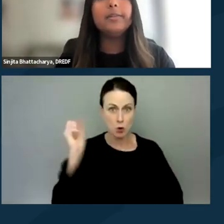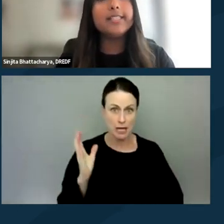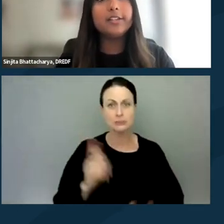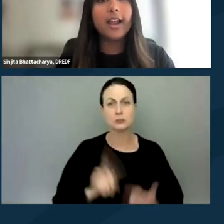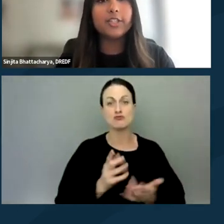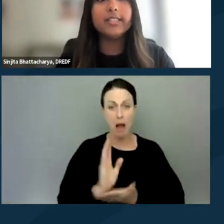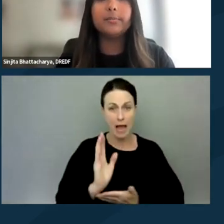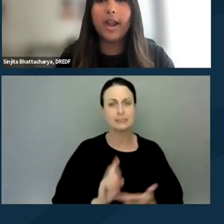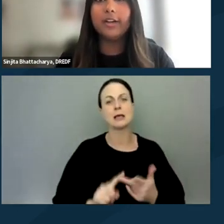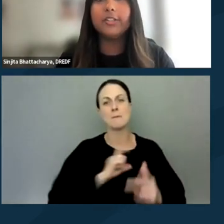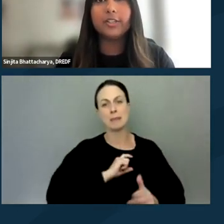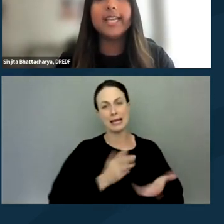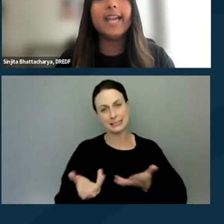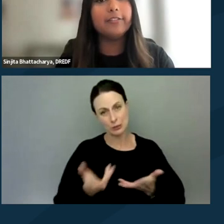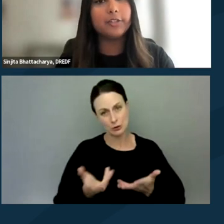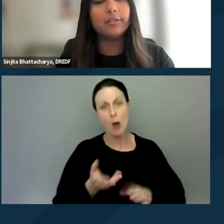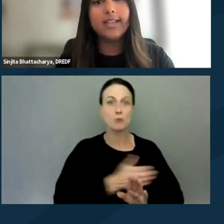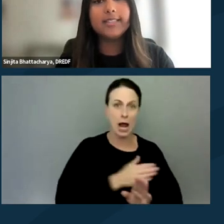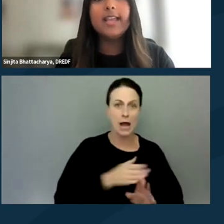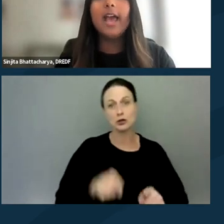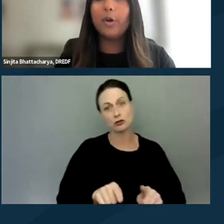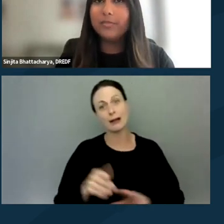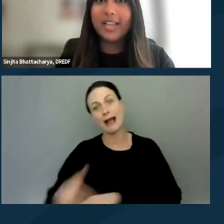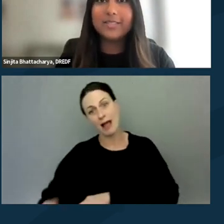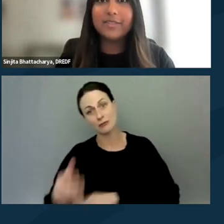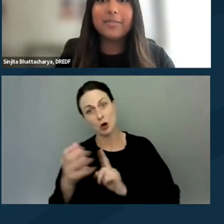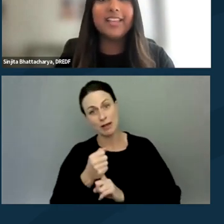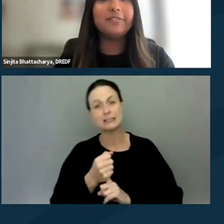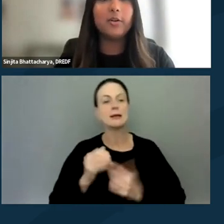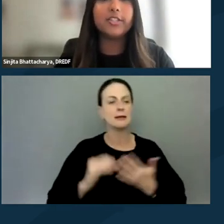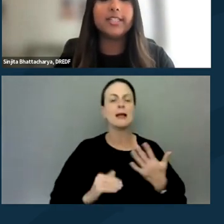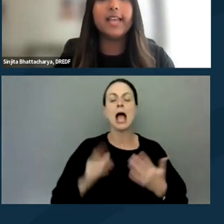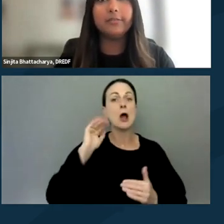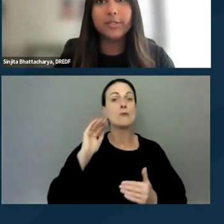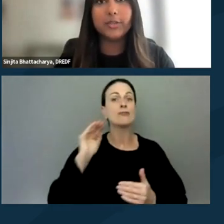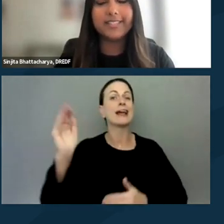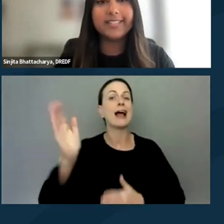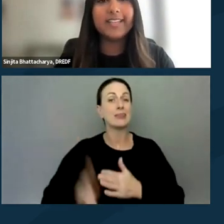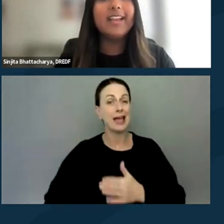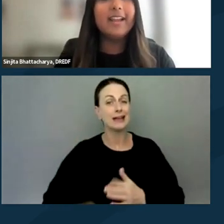police interactions prior, during, and after arrest. And we'll hopefully have some time at the end for questions and resources.